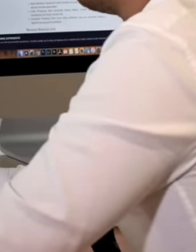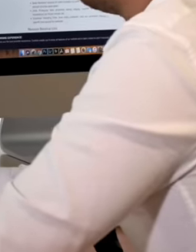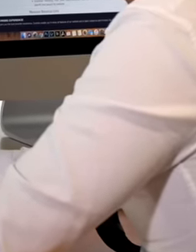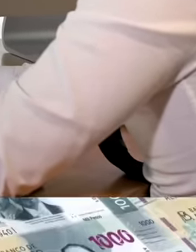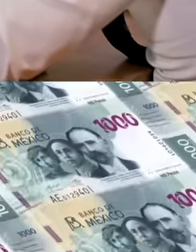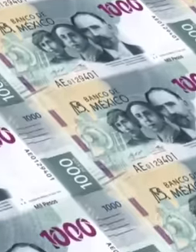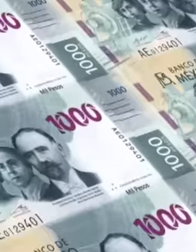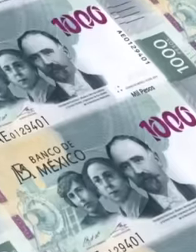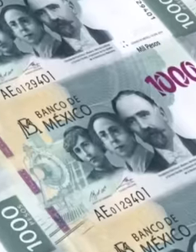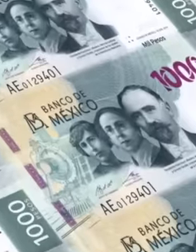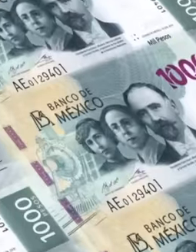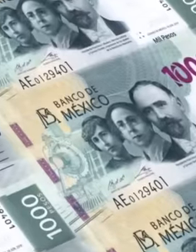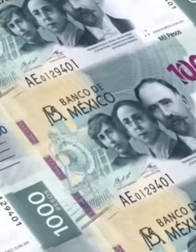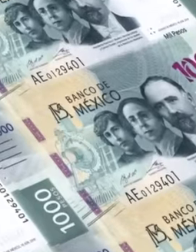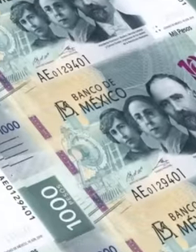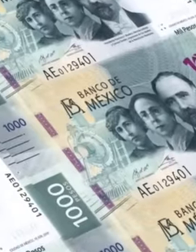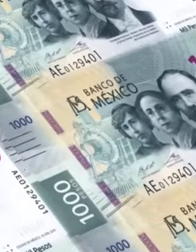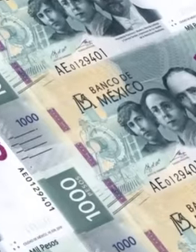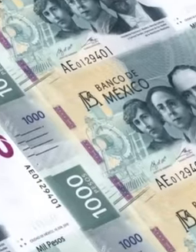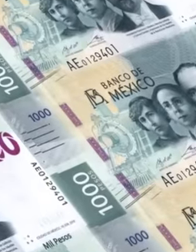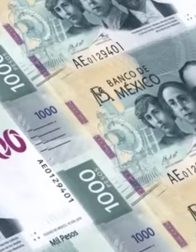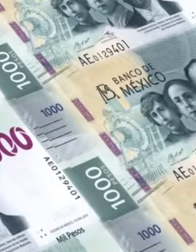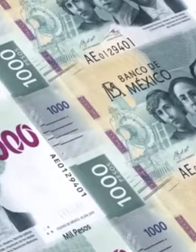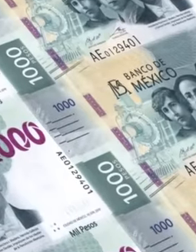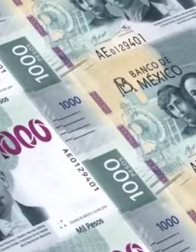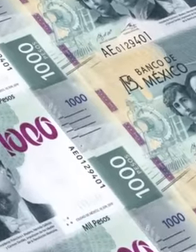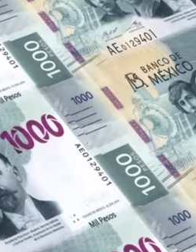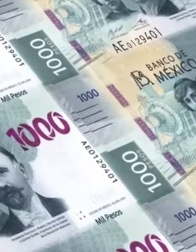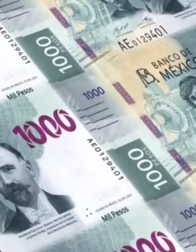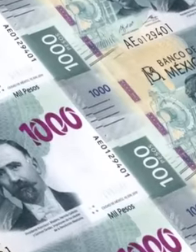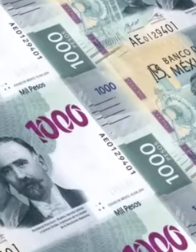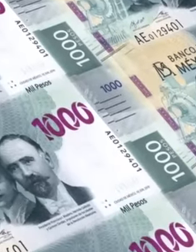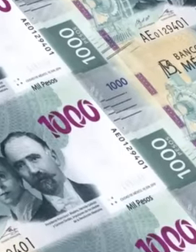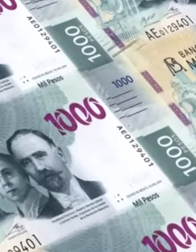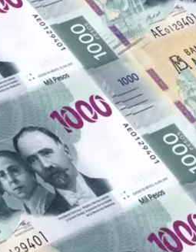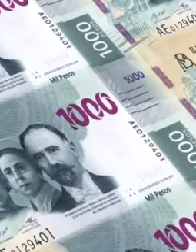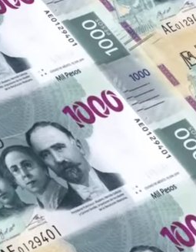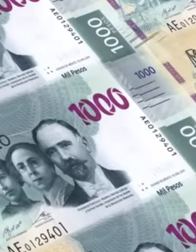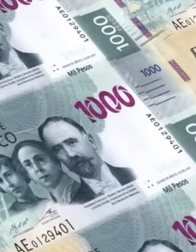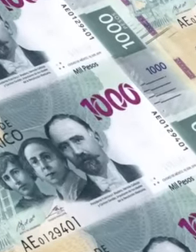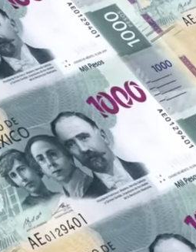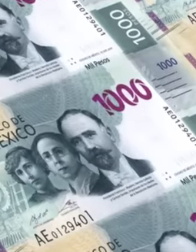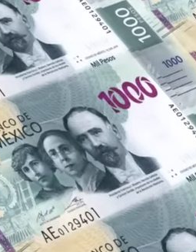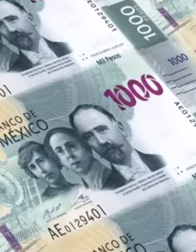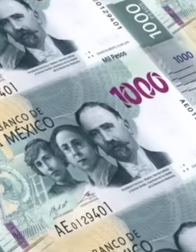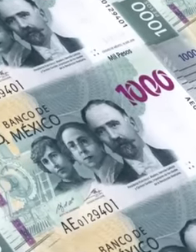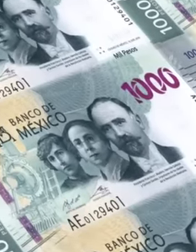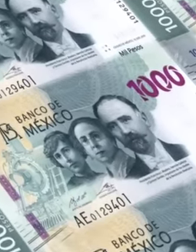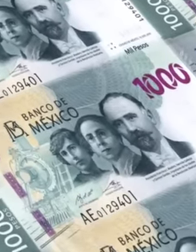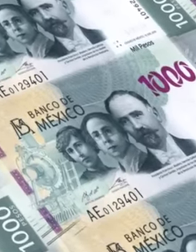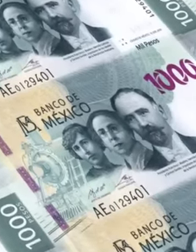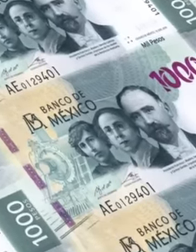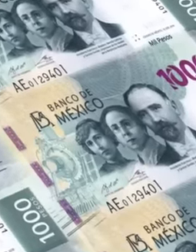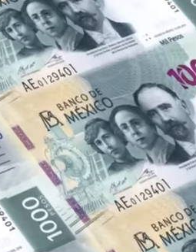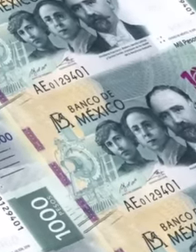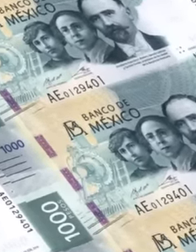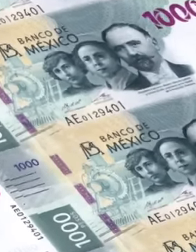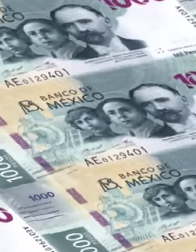Pemex suspended the million-dollar pensions that were paid to her bank accounts before this